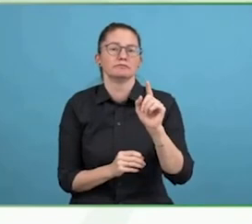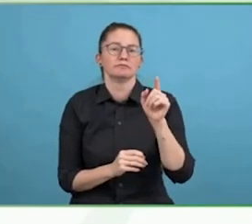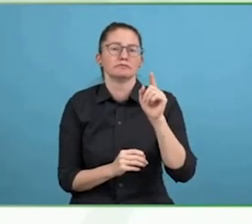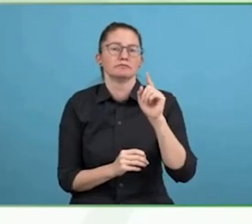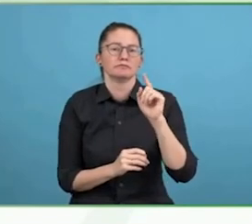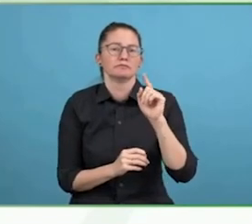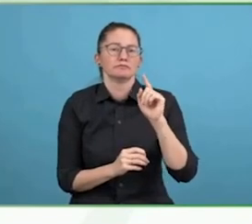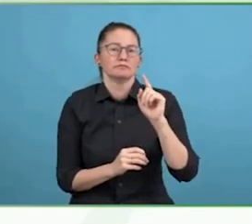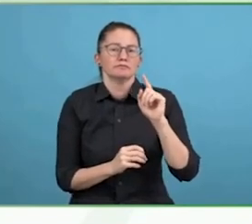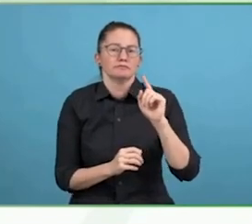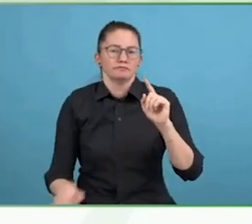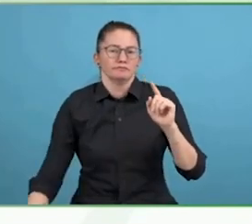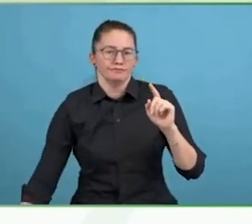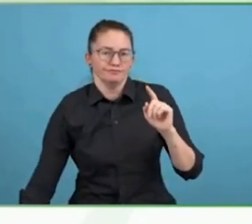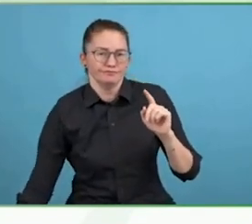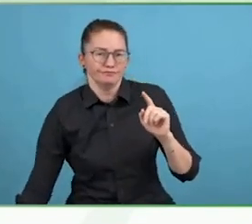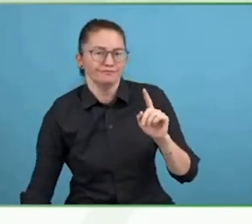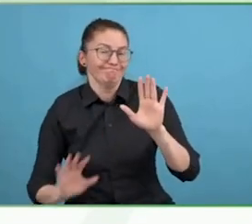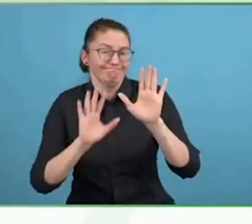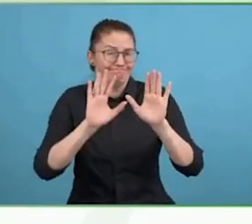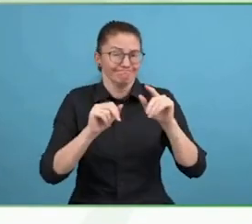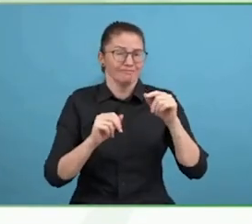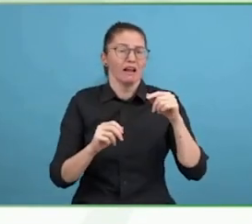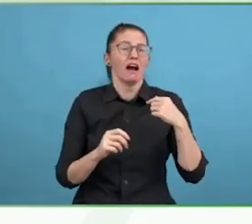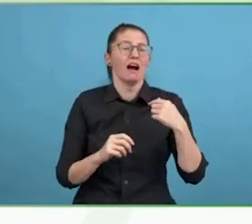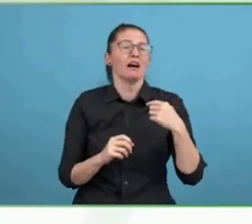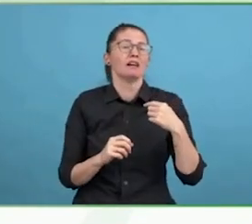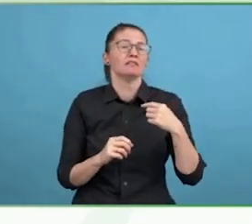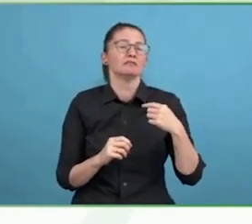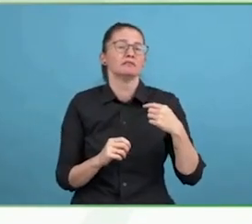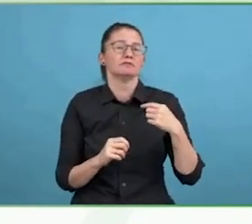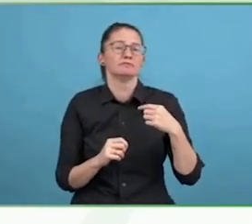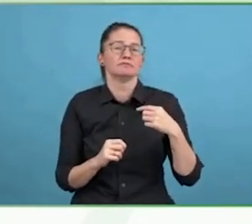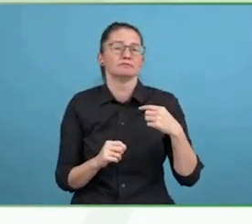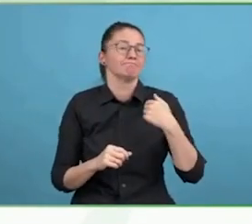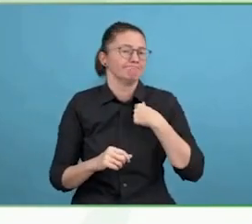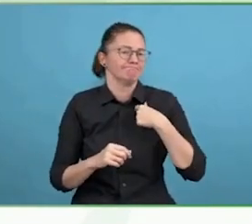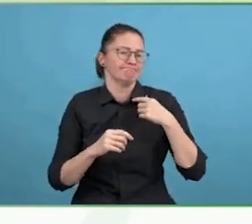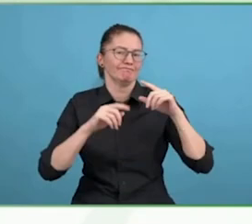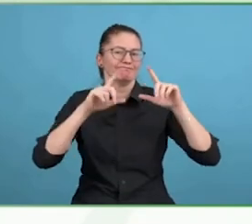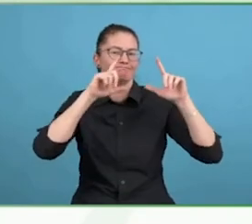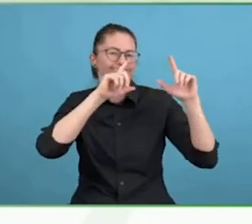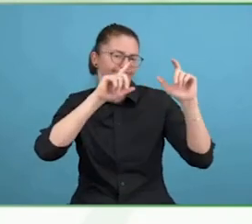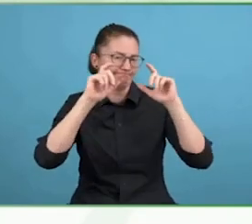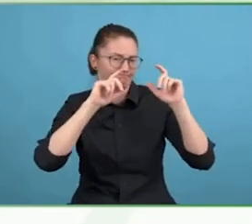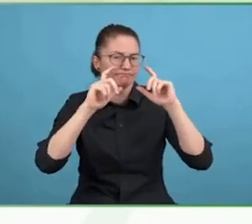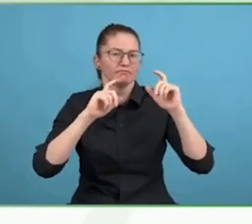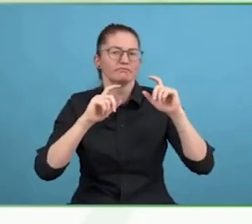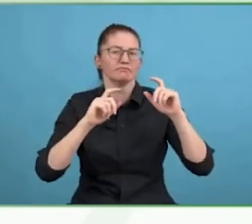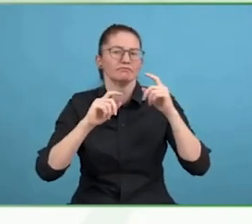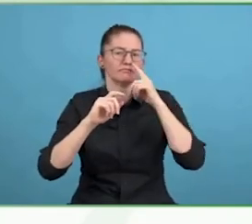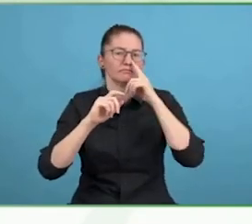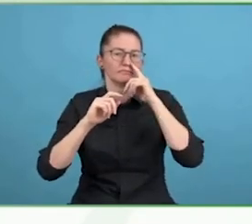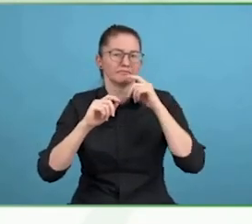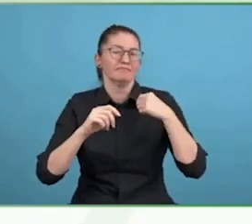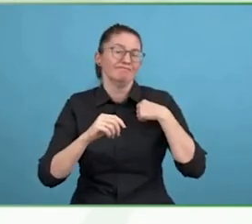It has given me the insight that has enabled me set up the Legacy of War Foundation and work in ways I think are totally appropriate